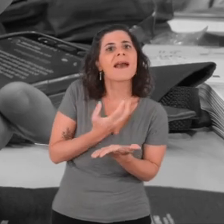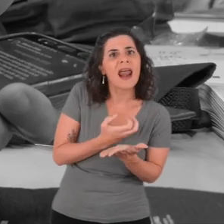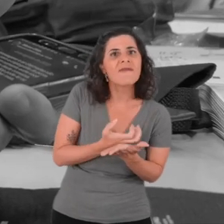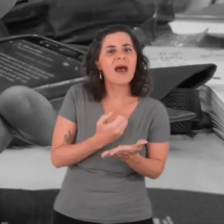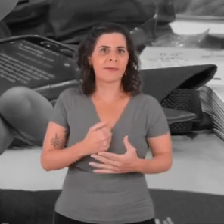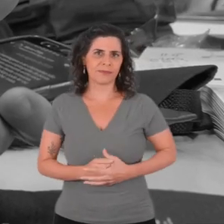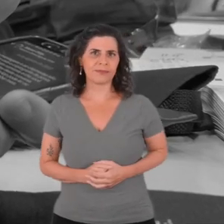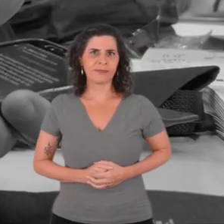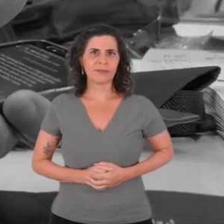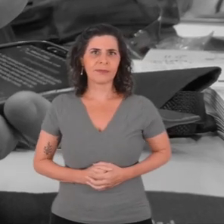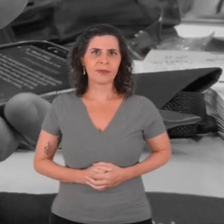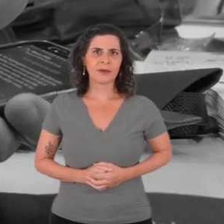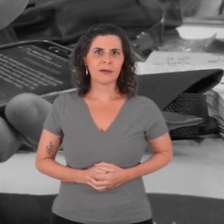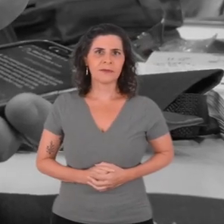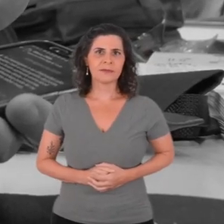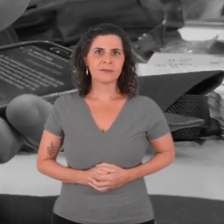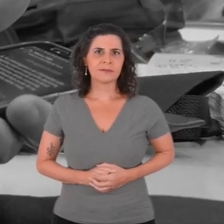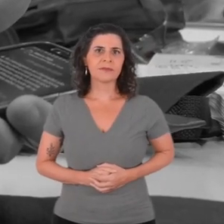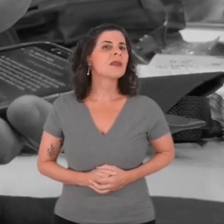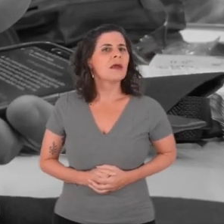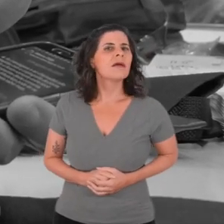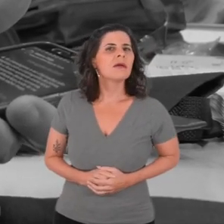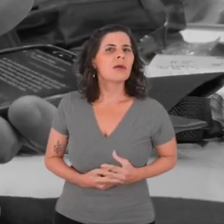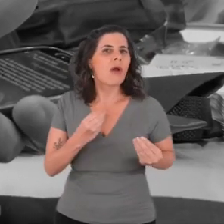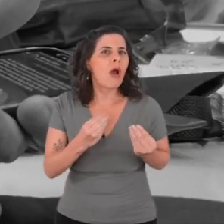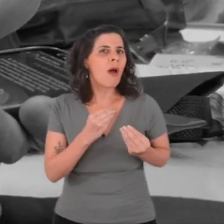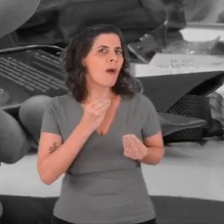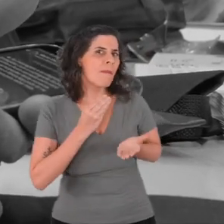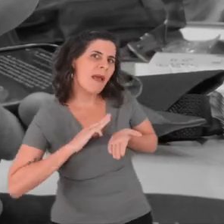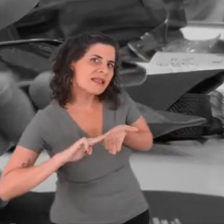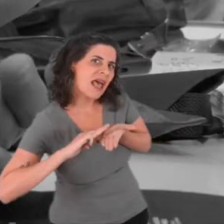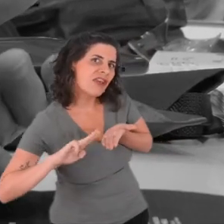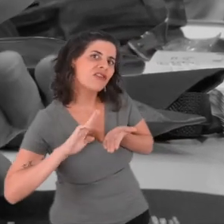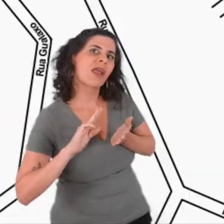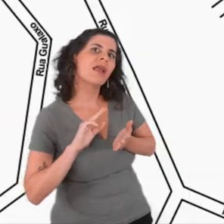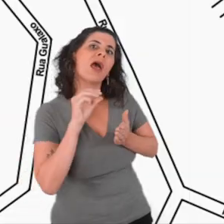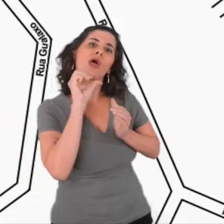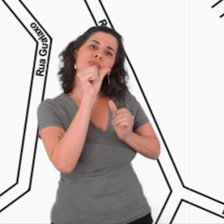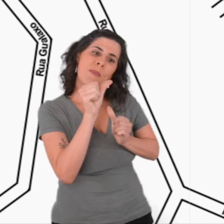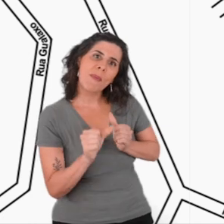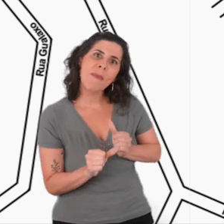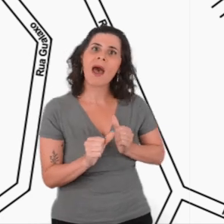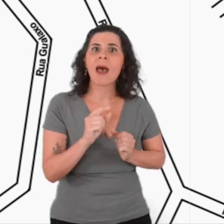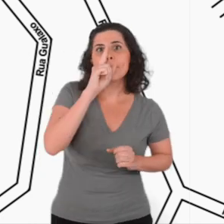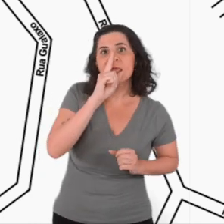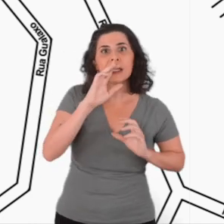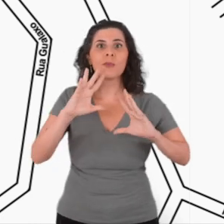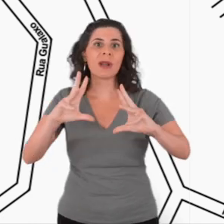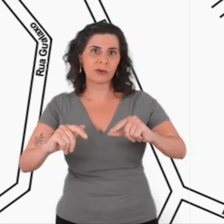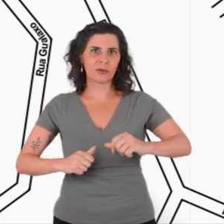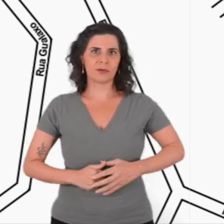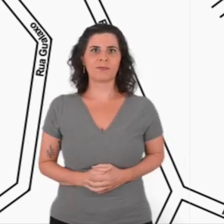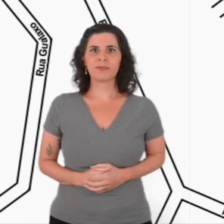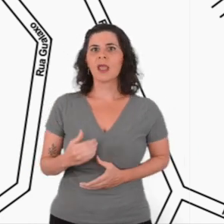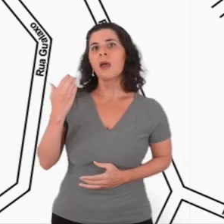Listen to the post marked as dangerous, smell, streets for everyone. [Post by Melina Hernandes Reis]